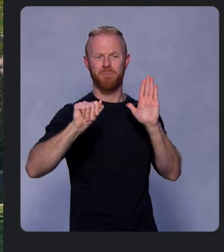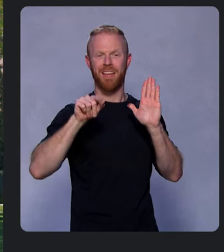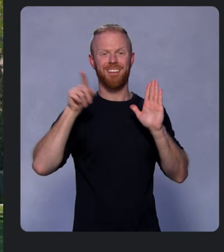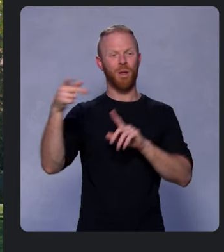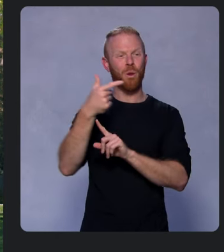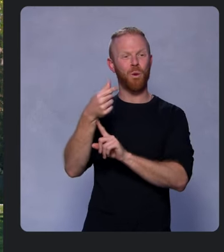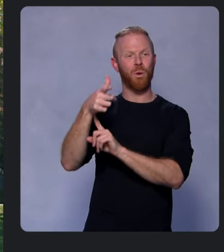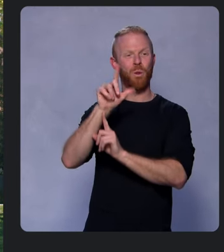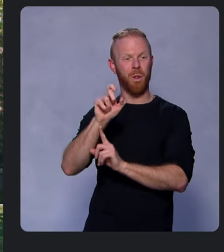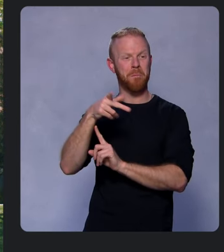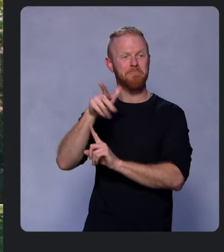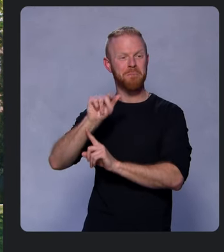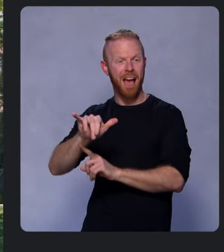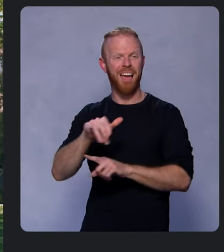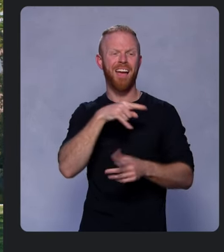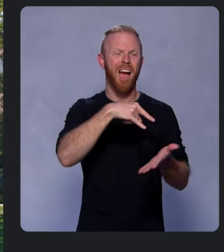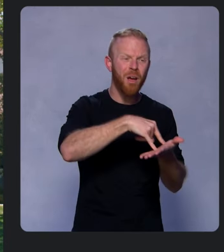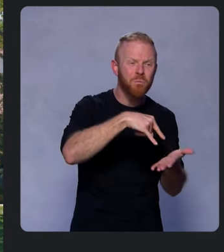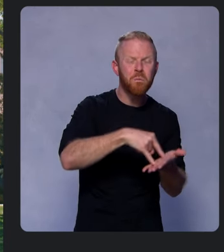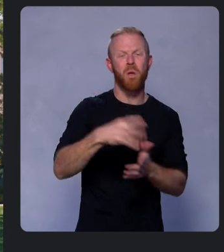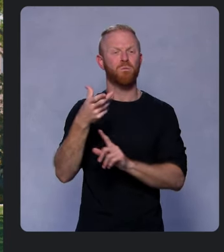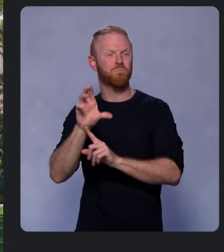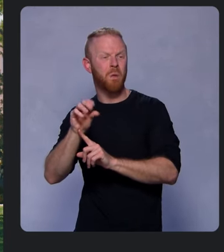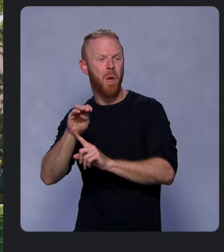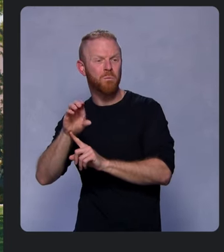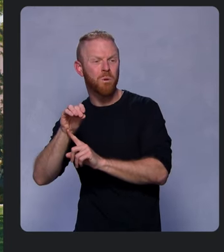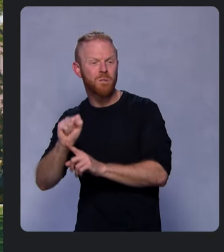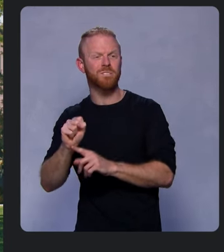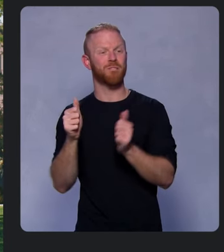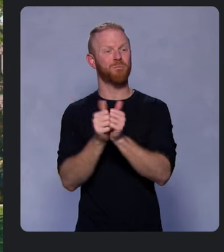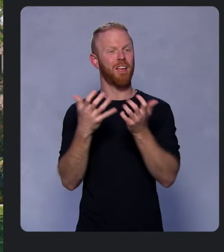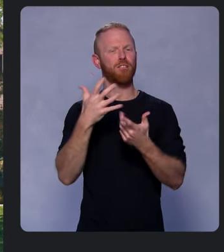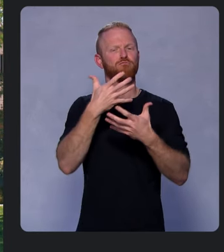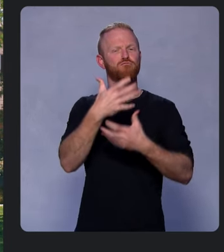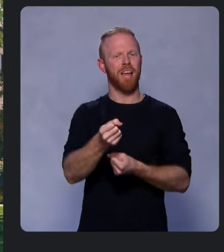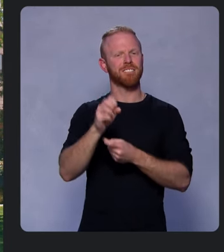across Android and now Chrome OS with the Trusted Web Activity API.